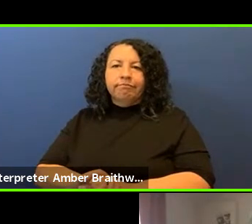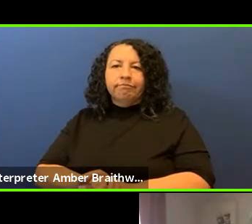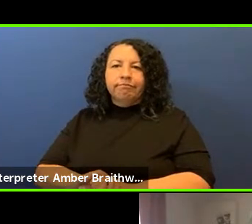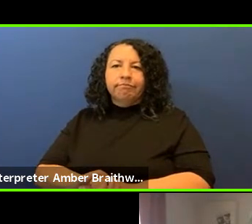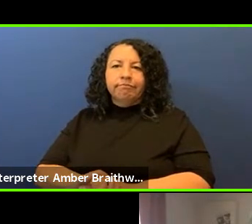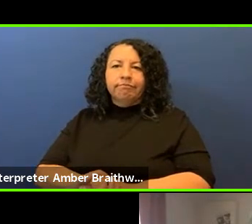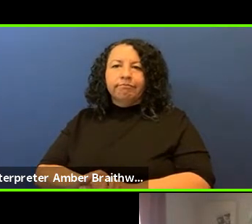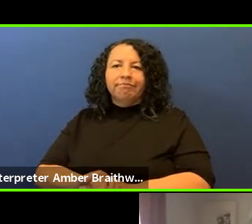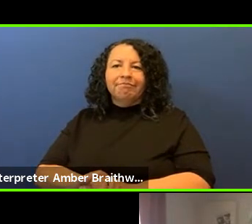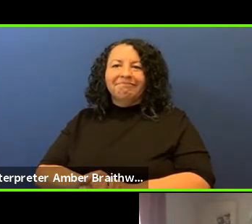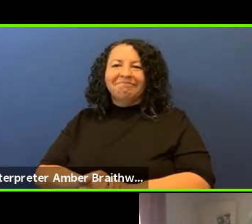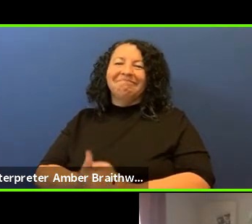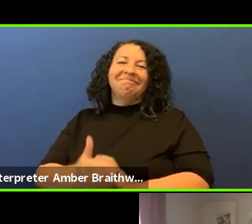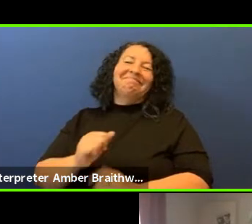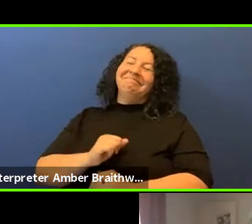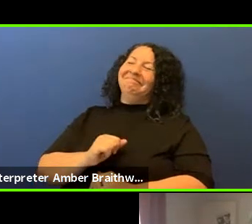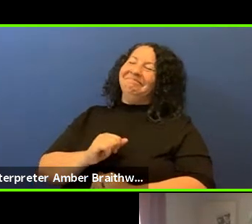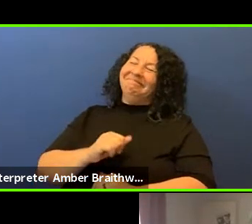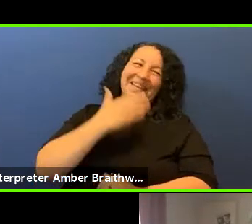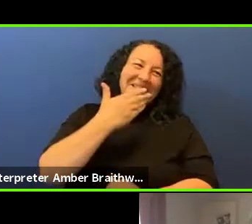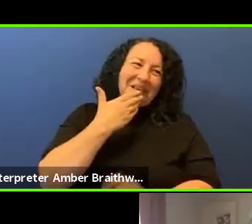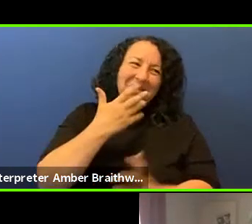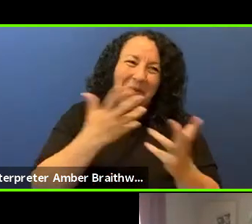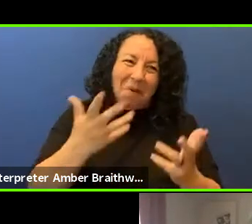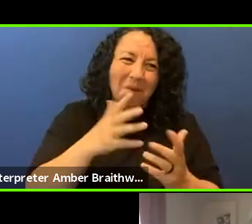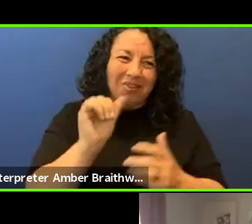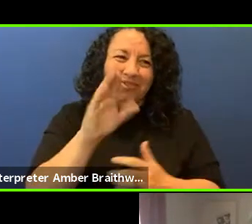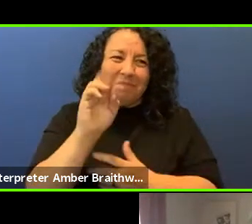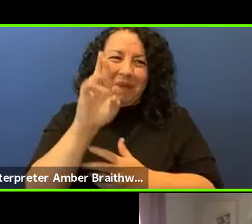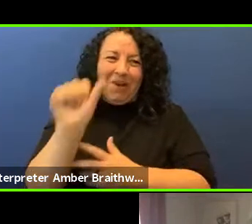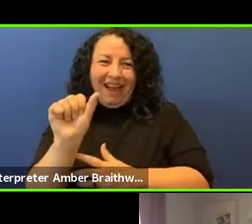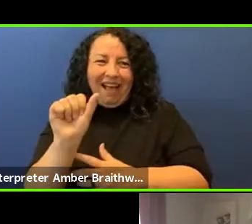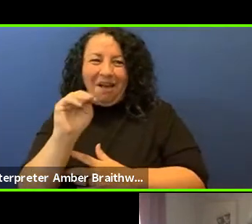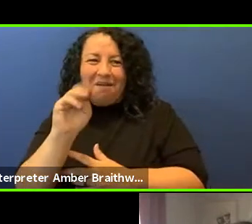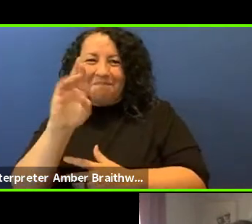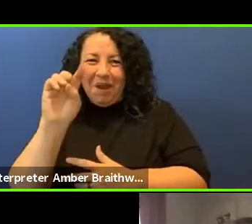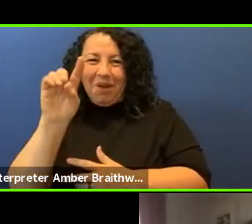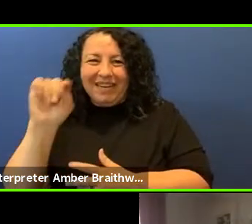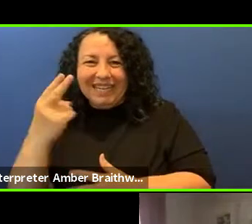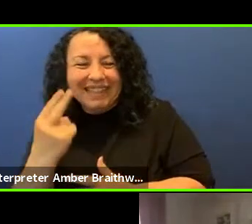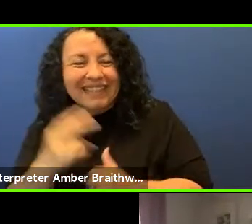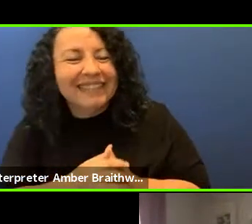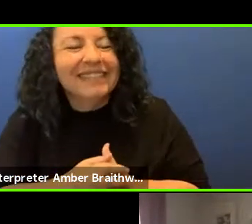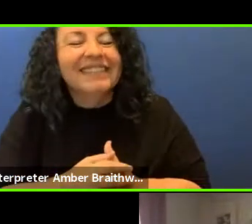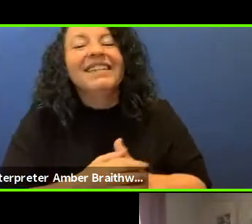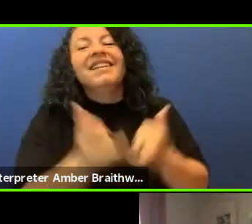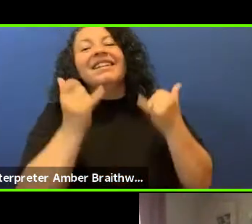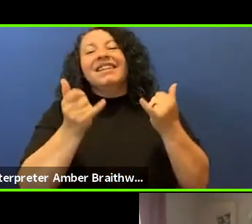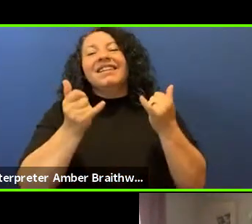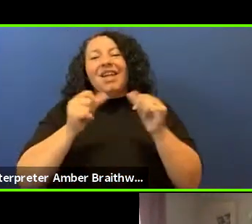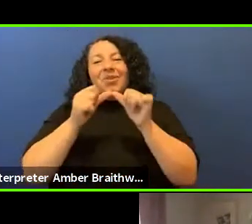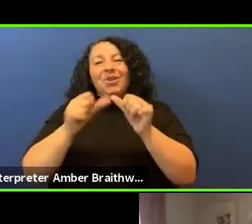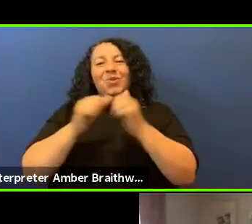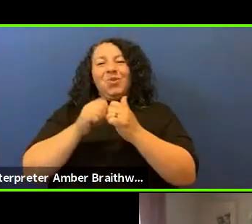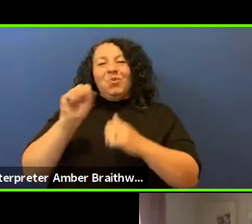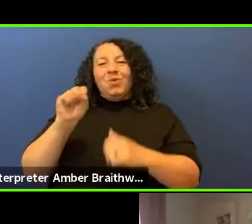Thank you so much, America. Now we'll move to Suzan Shown Harjo.